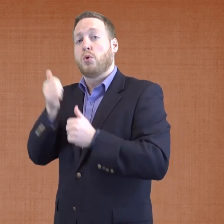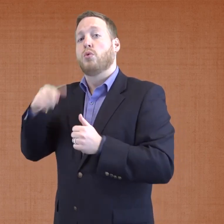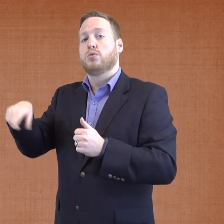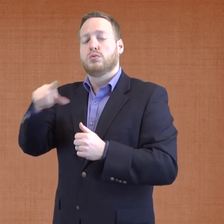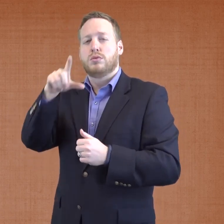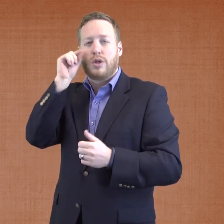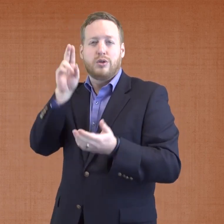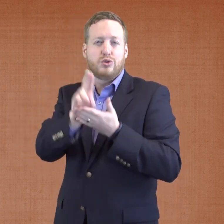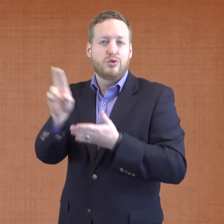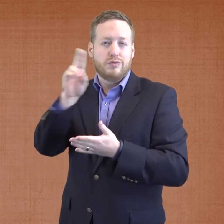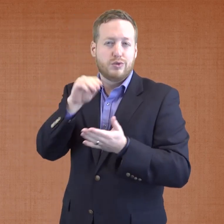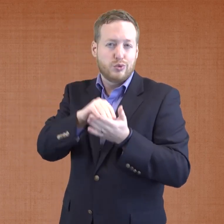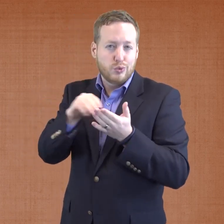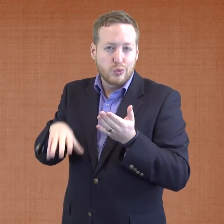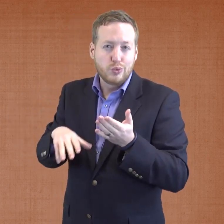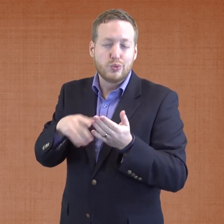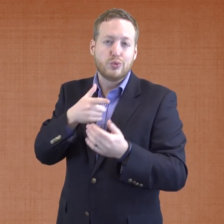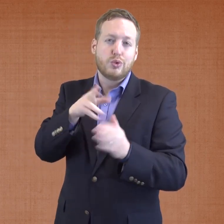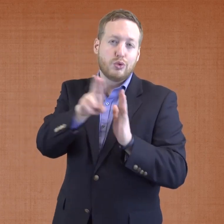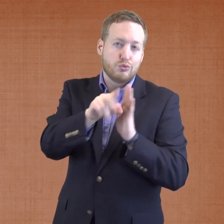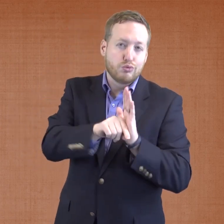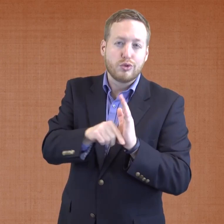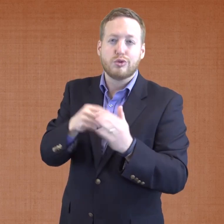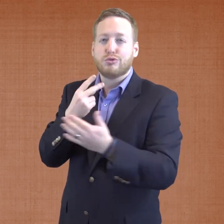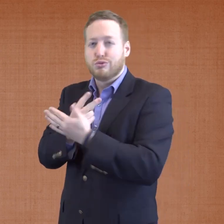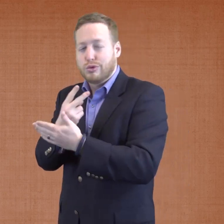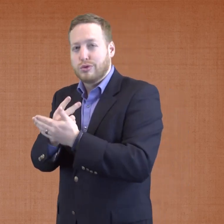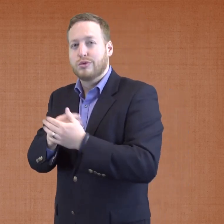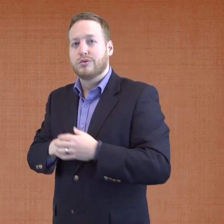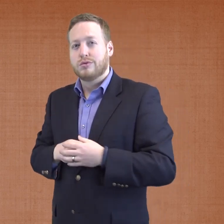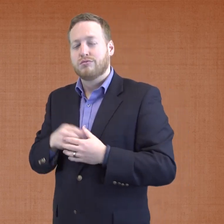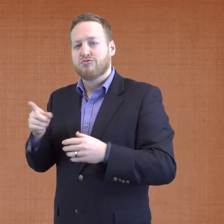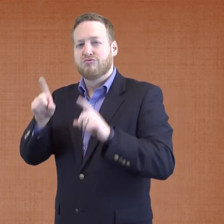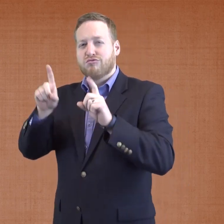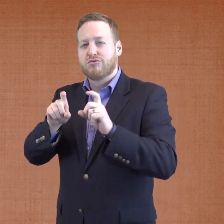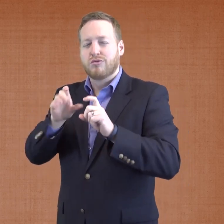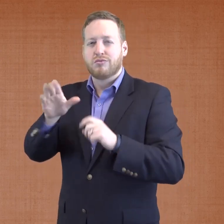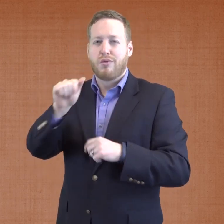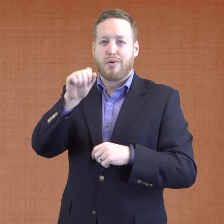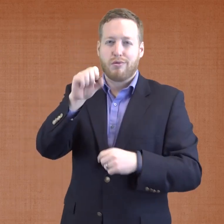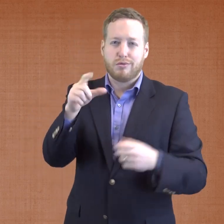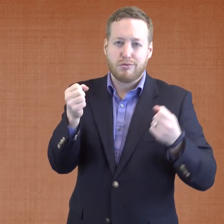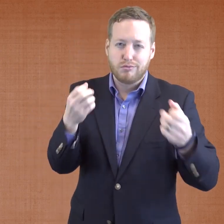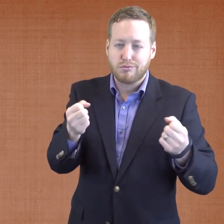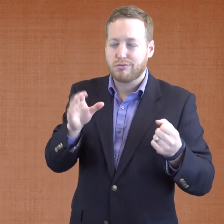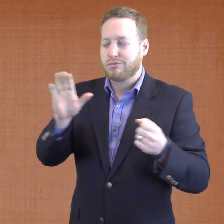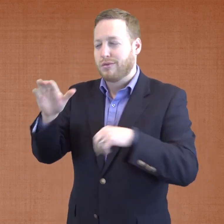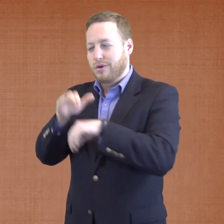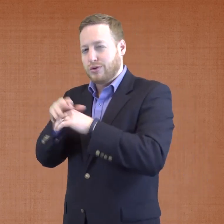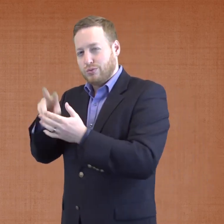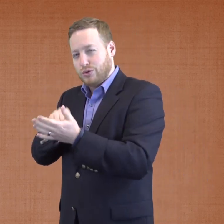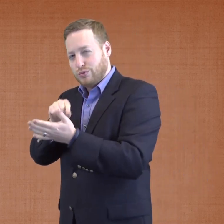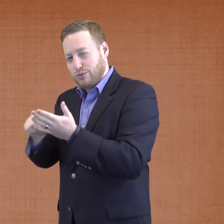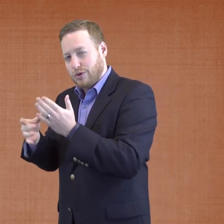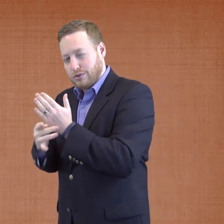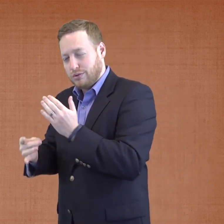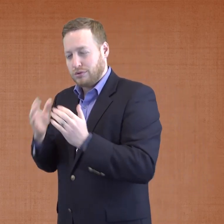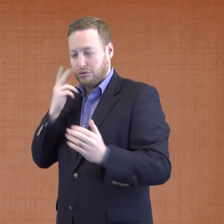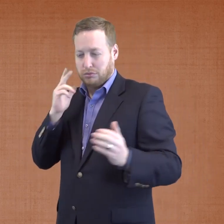Gallaudet University, and tested their ASL proficiency and English literacy skills .